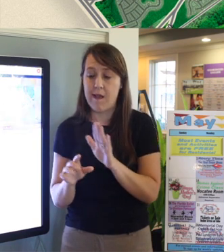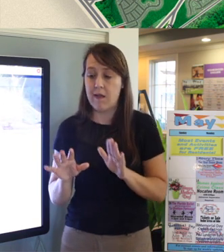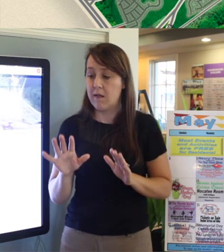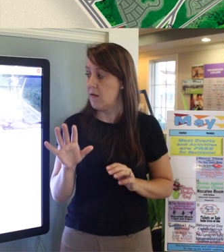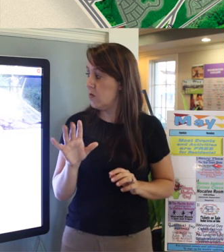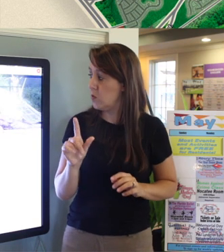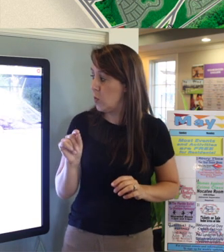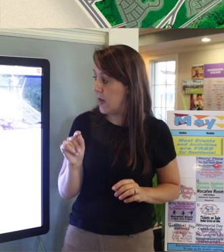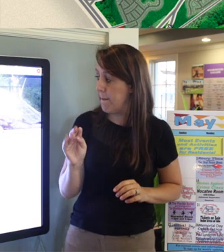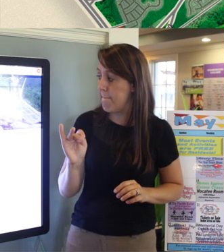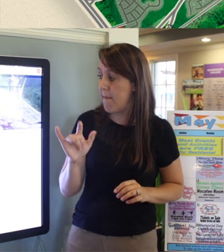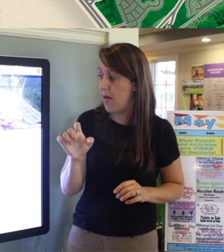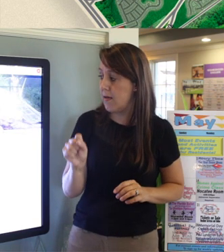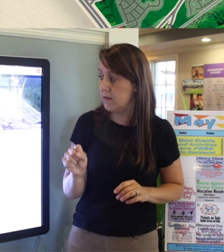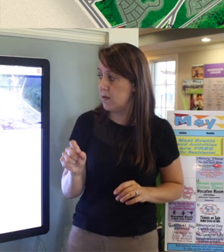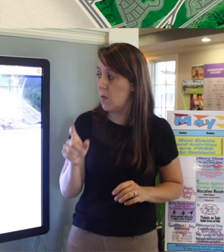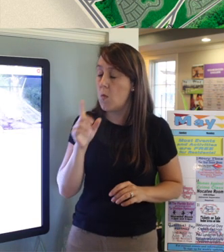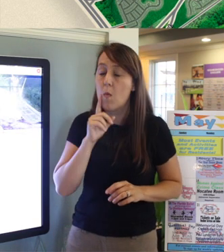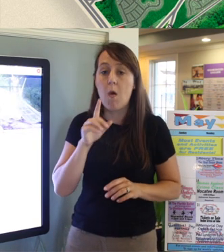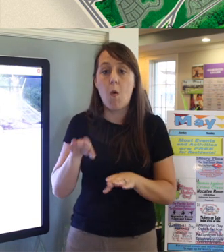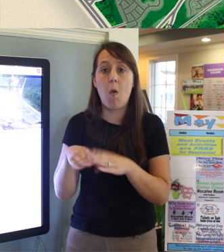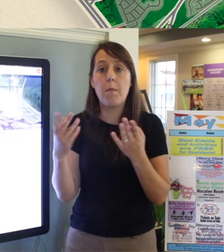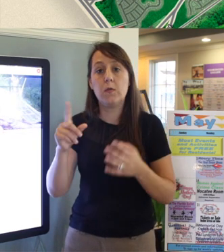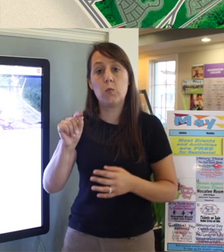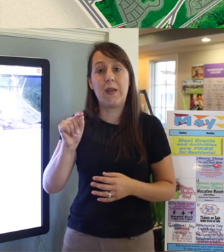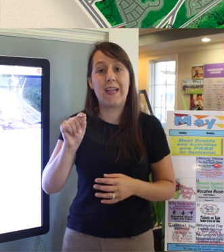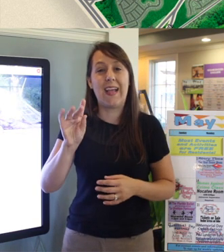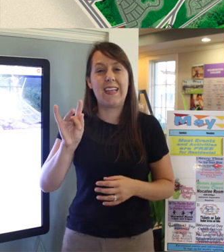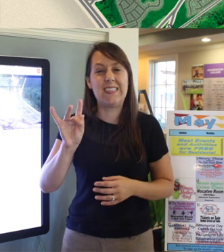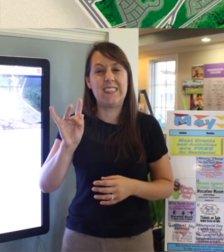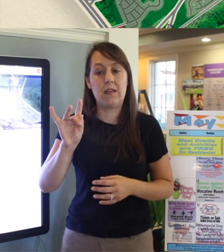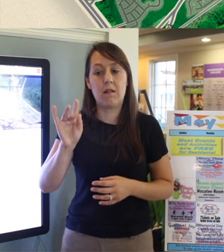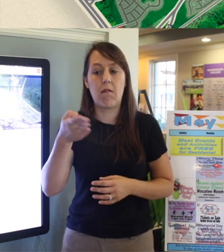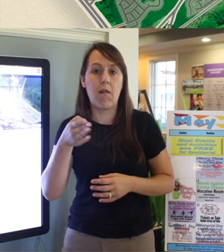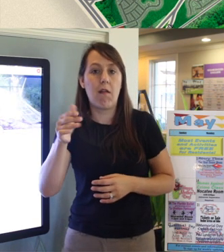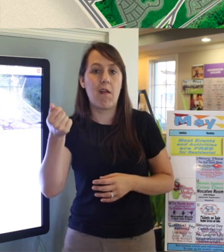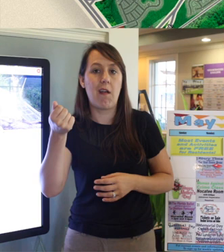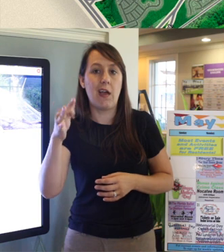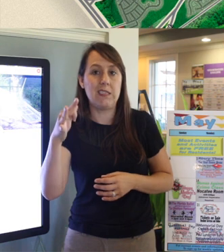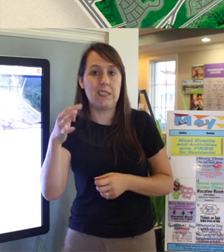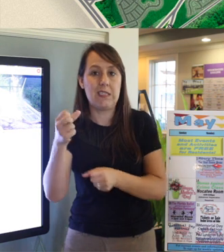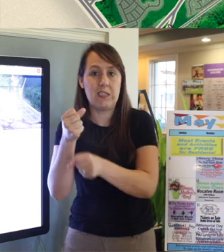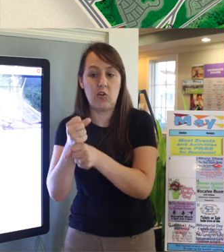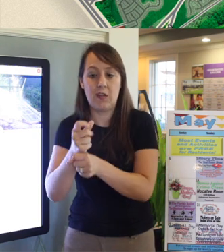and this will open the 2018-19 school year as a K-6